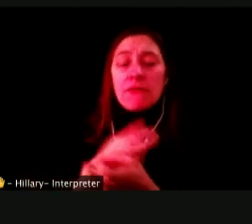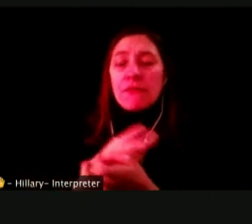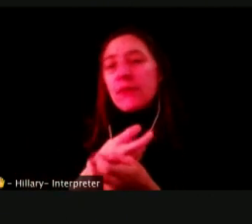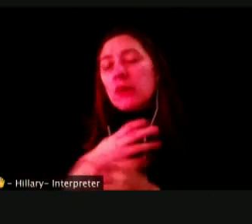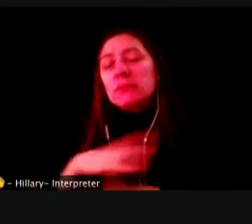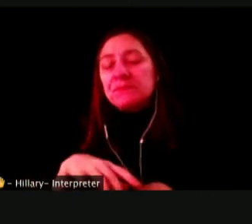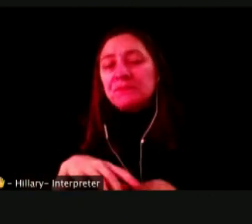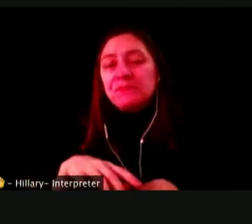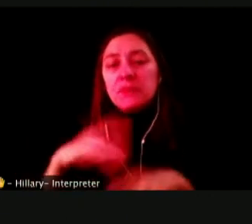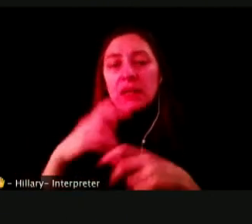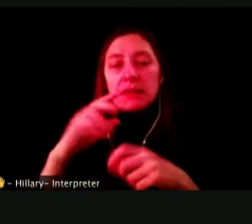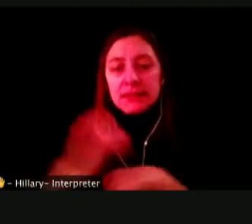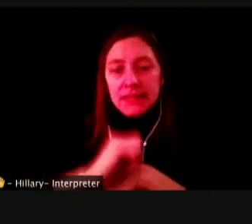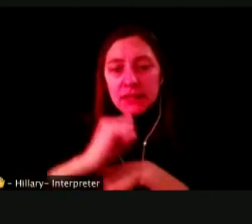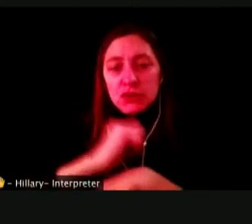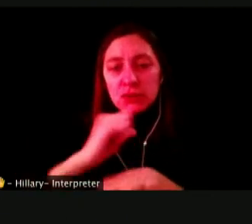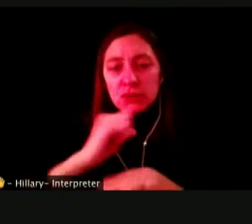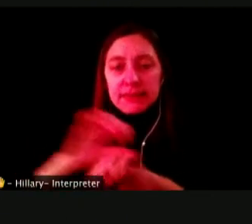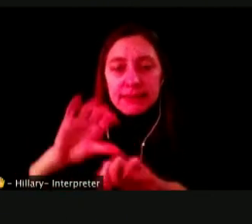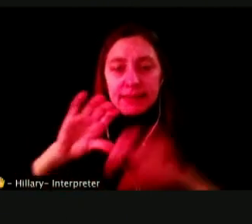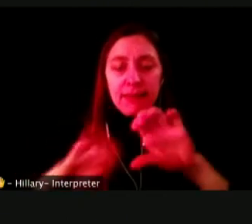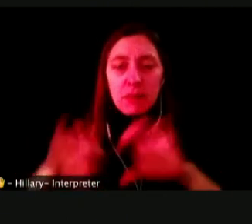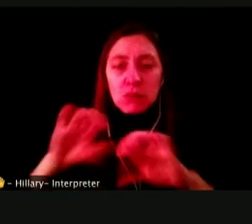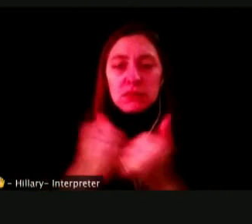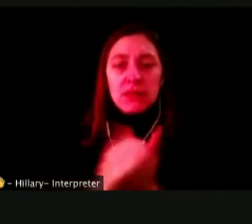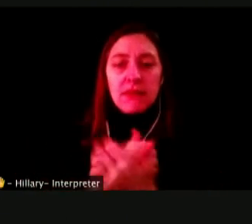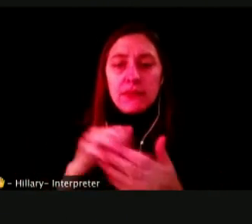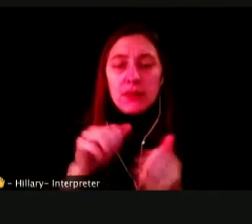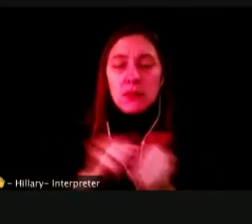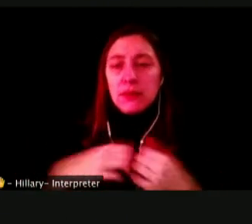HARMFUL CHEMICALS AND PARTICLES CAN INDEED DAMAGE YOUR LUNGS.